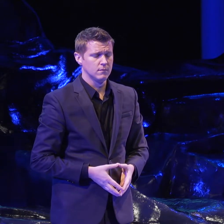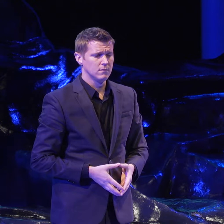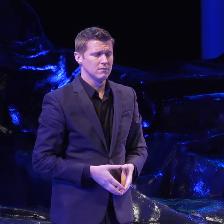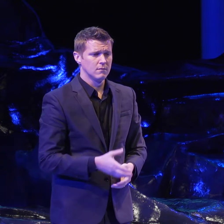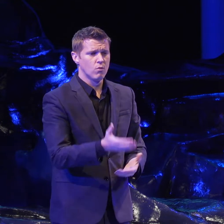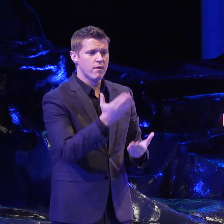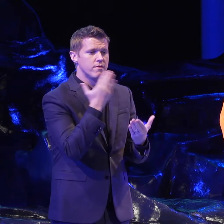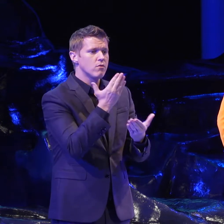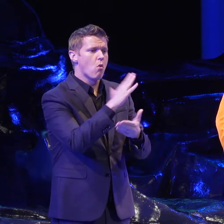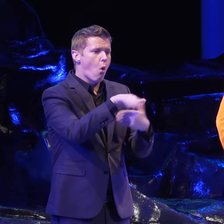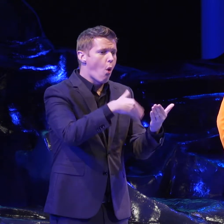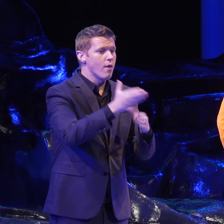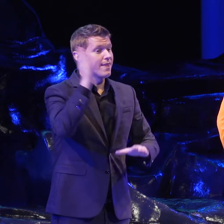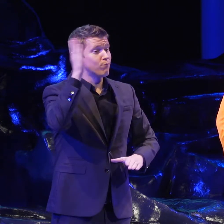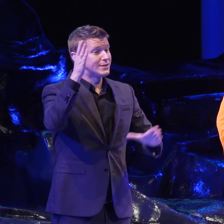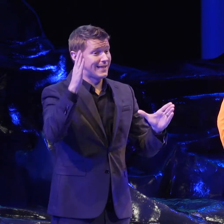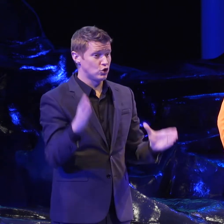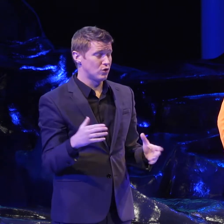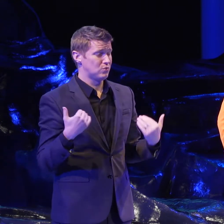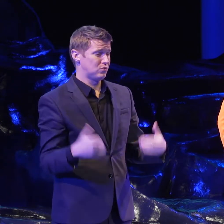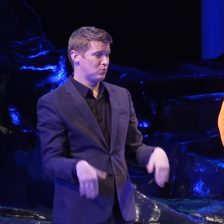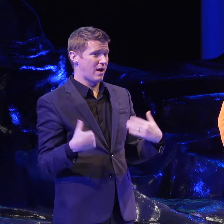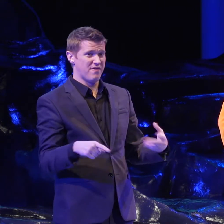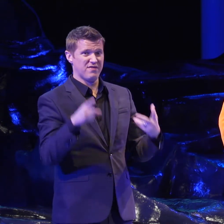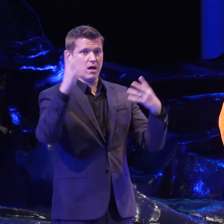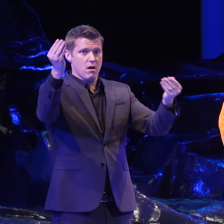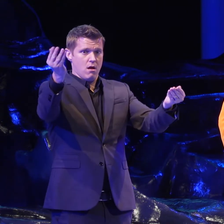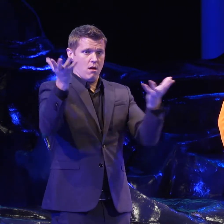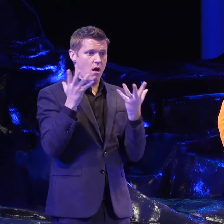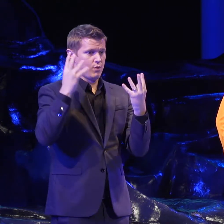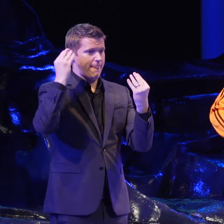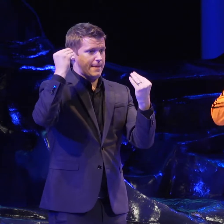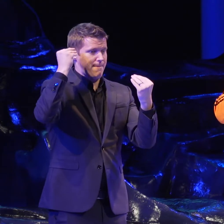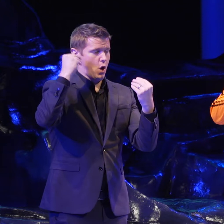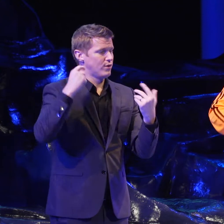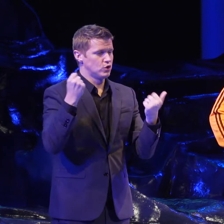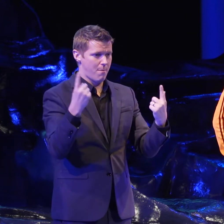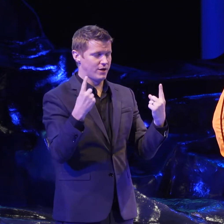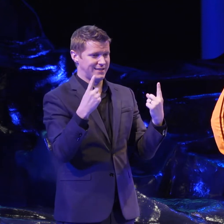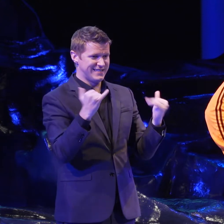We want to thank of all our speakers who I think gave us all a ton to think about. I know that there's still so much bouncing around in my own head,